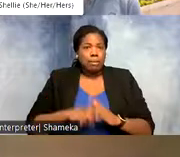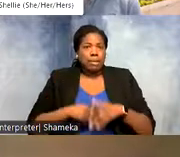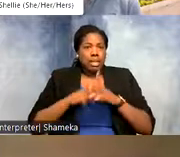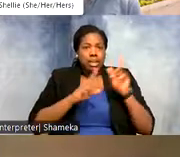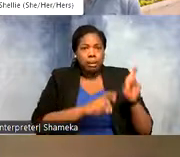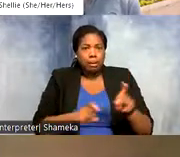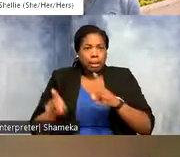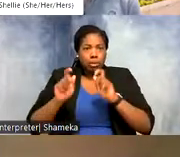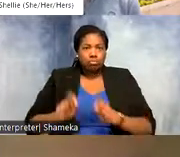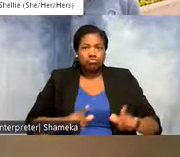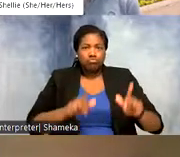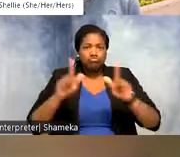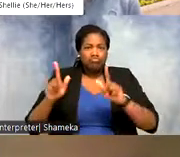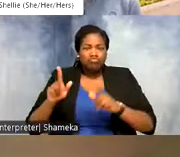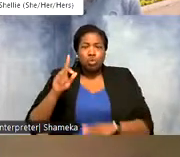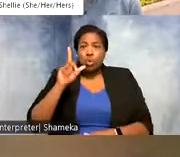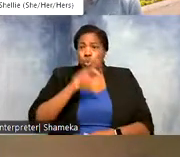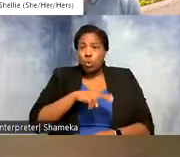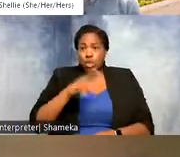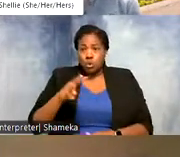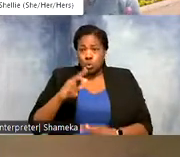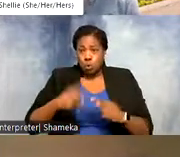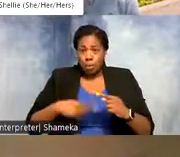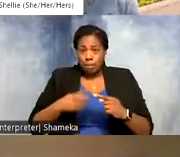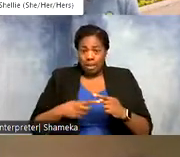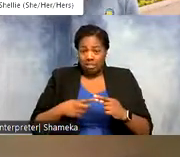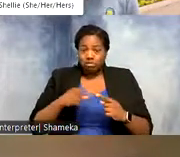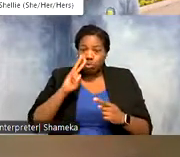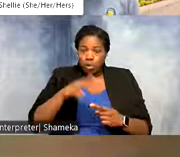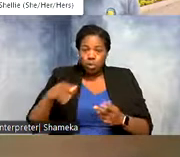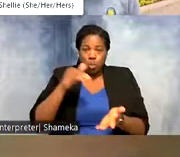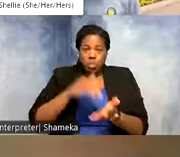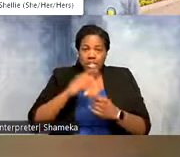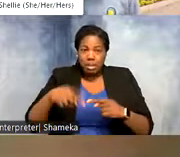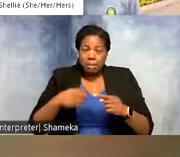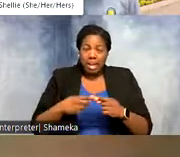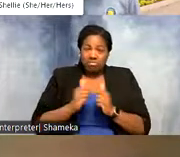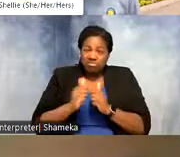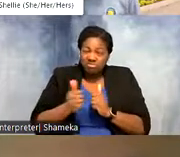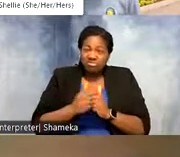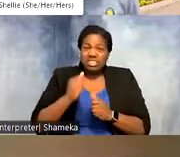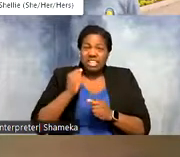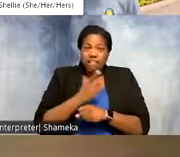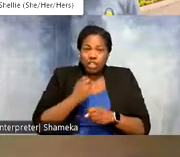terns migrate 22,000 miles a year. So what types of habitats are these birds migrating to and from?